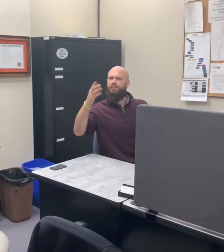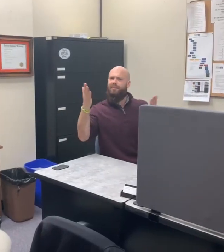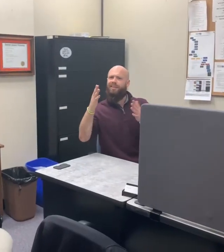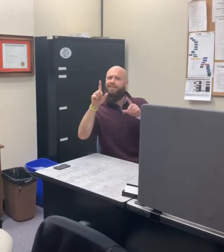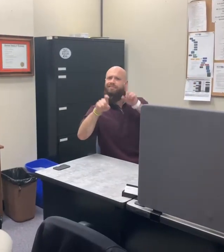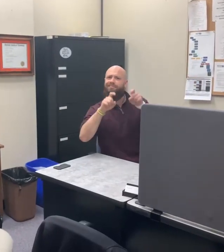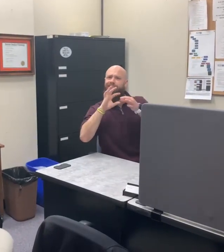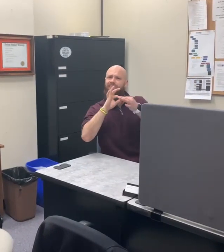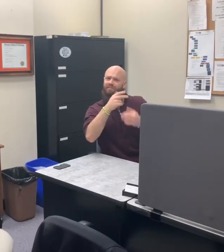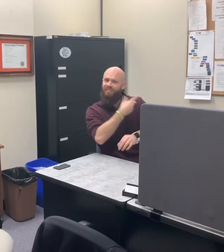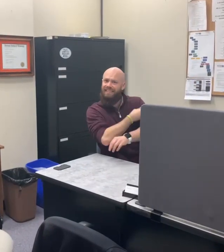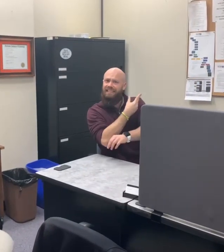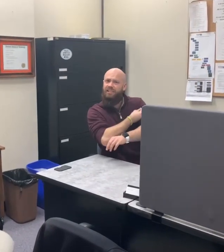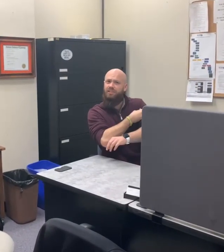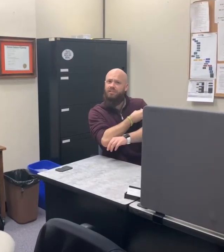Are you here with questions about vaccinations?